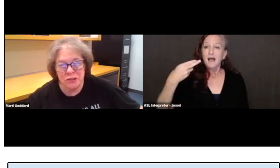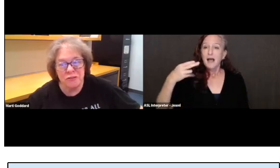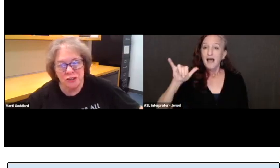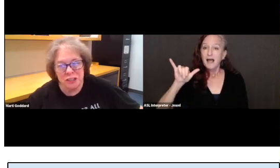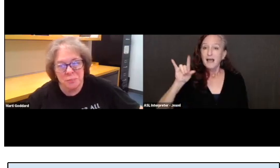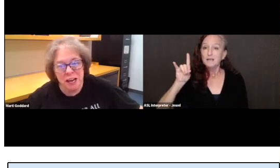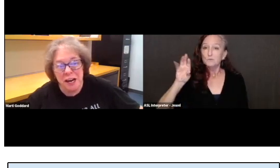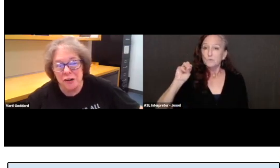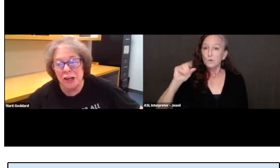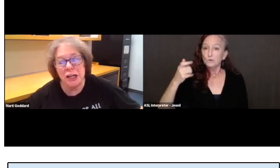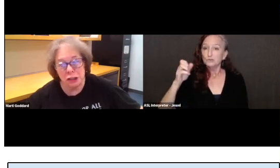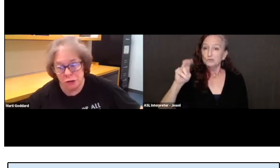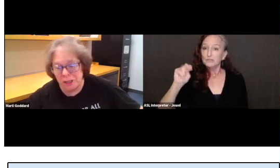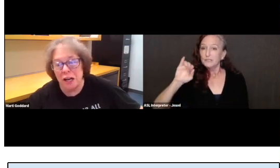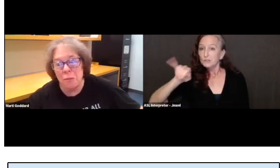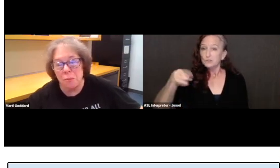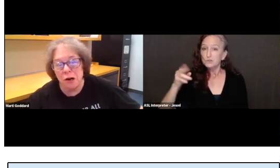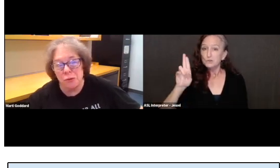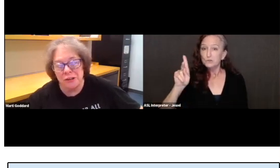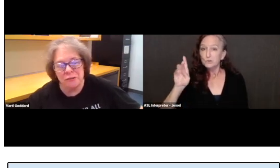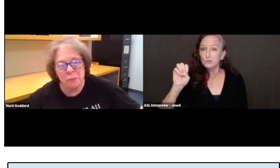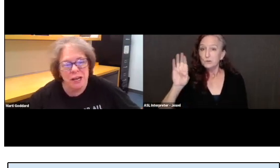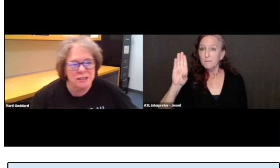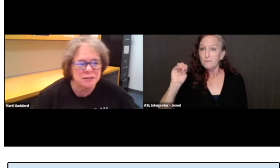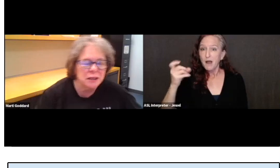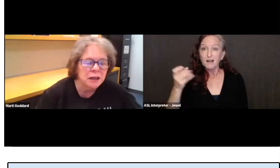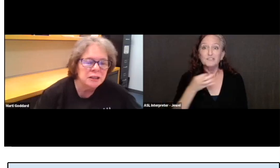So, if you're in the Bay Area, you can come borrow it from us.